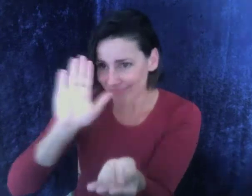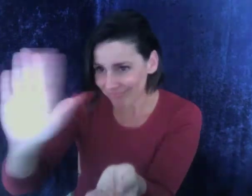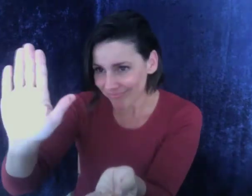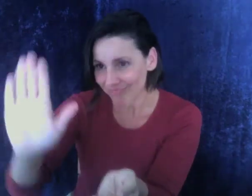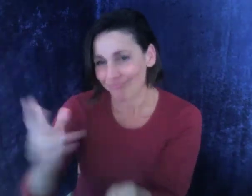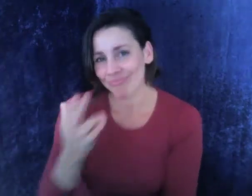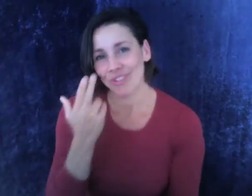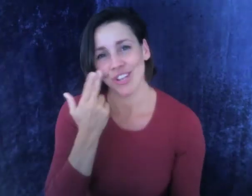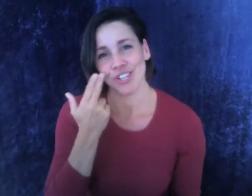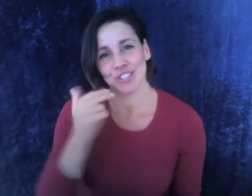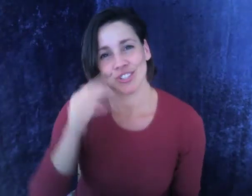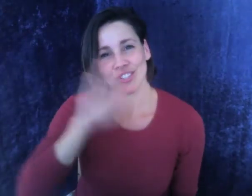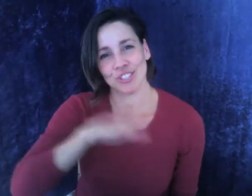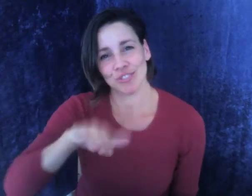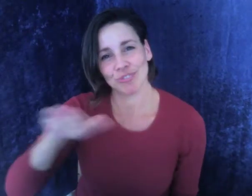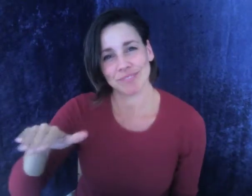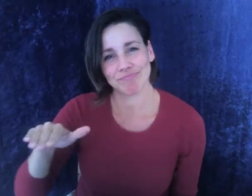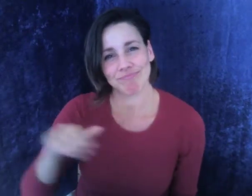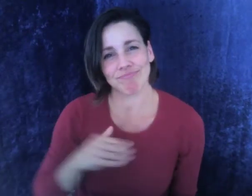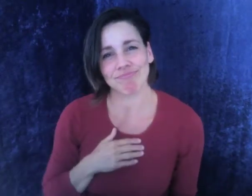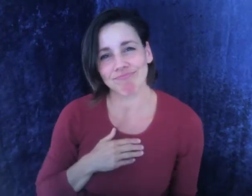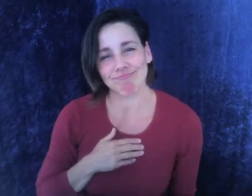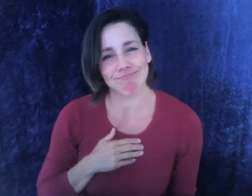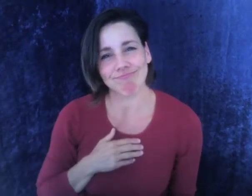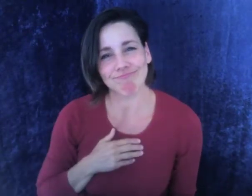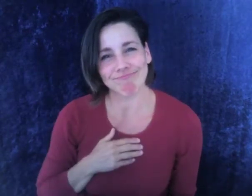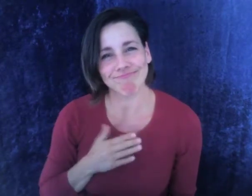Thus, Deaf children and their families, they are called as Clerc's Children.